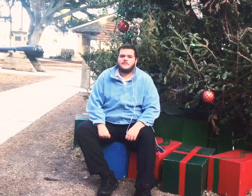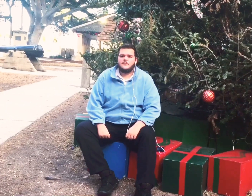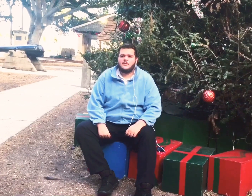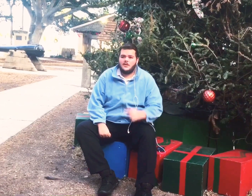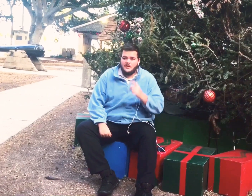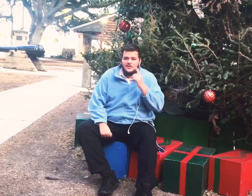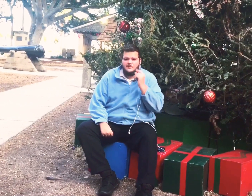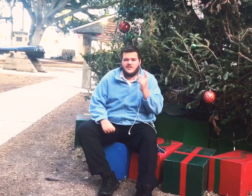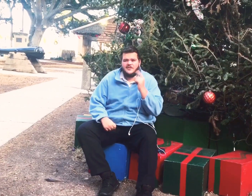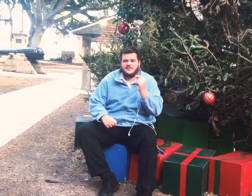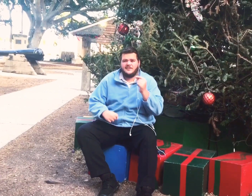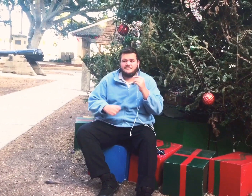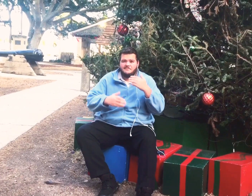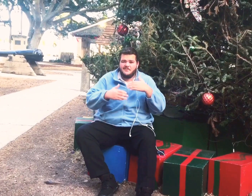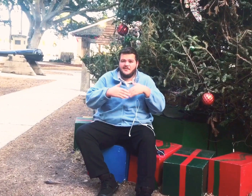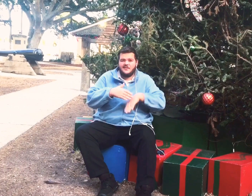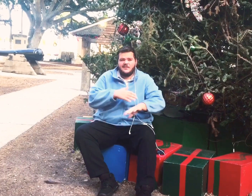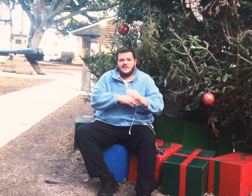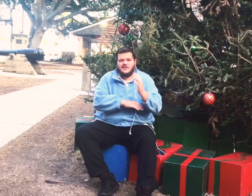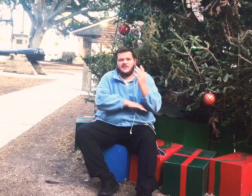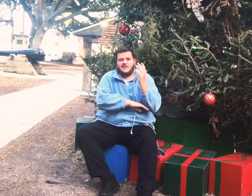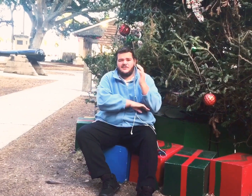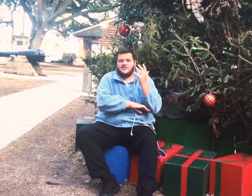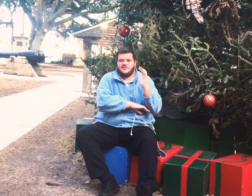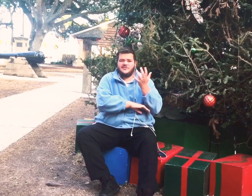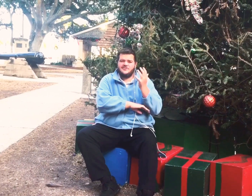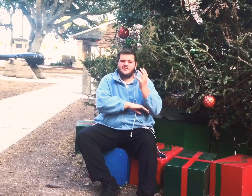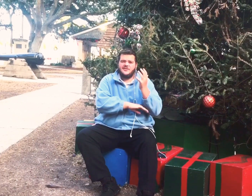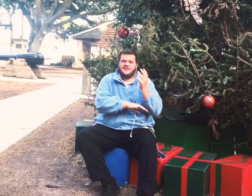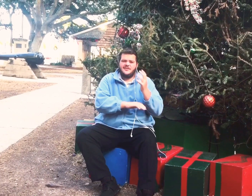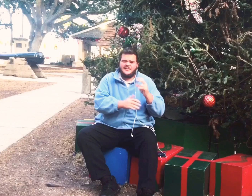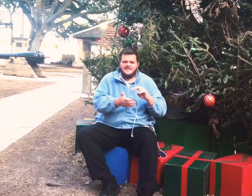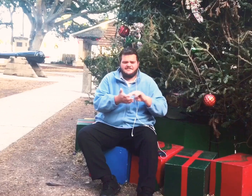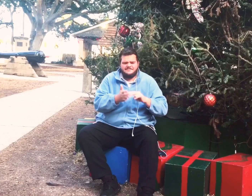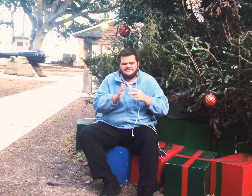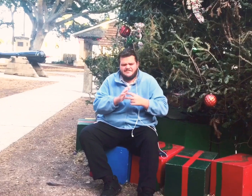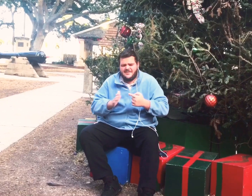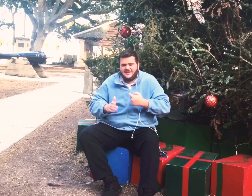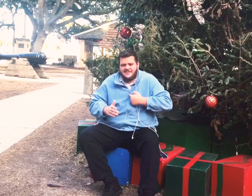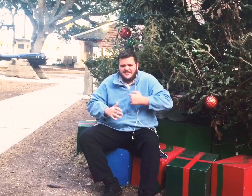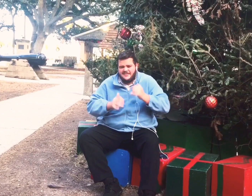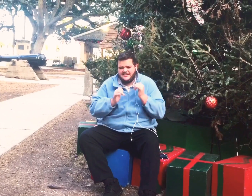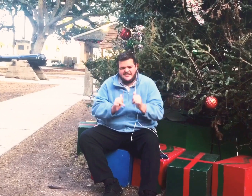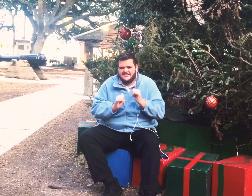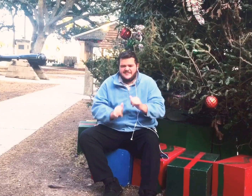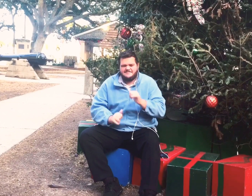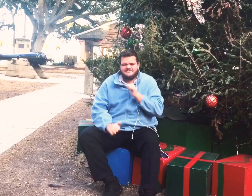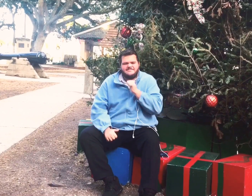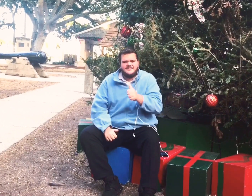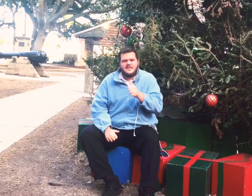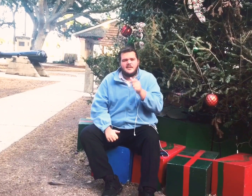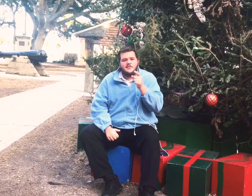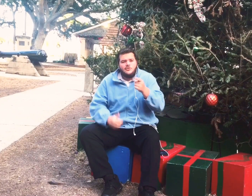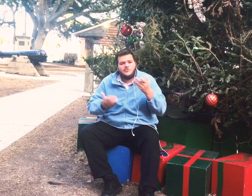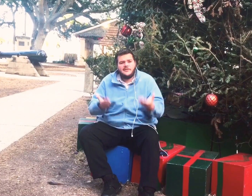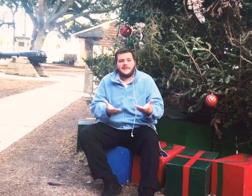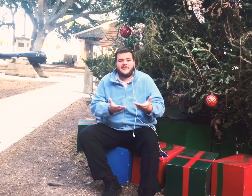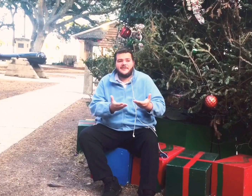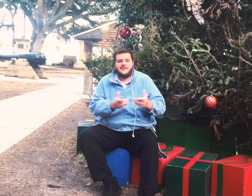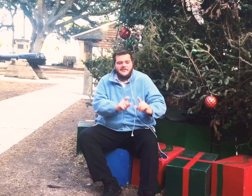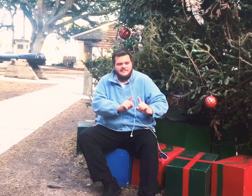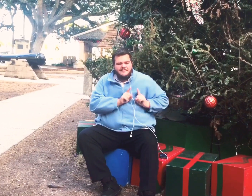presents under the tree could never mean as much to me as you here that's why I